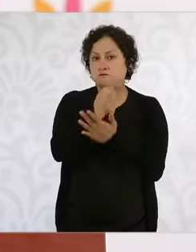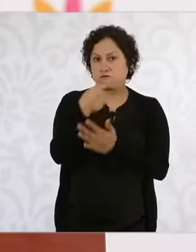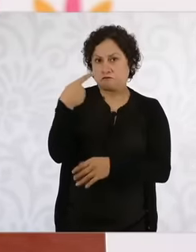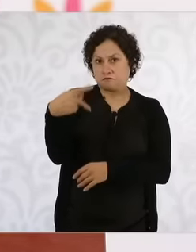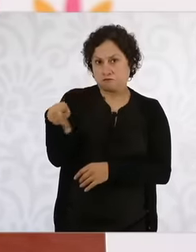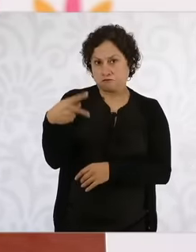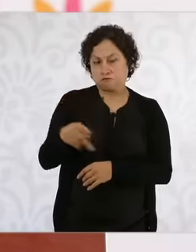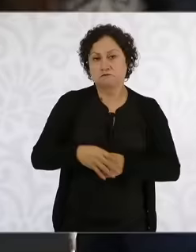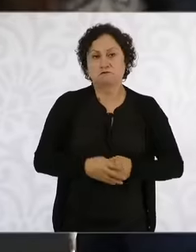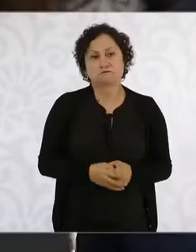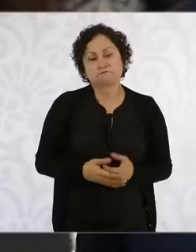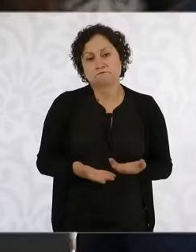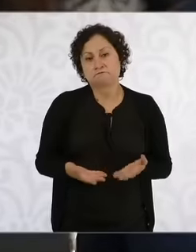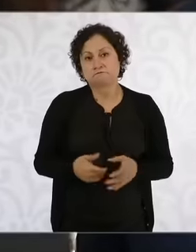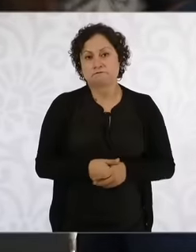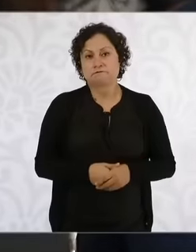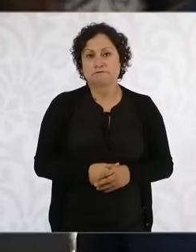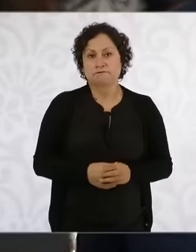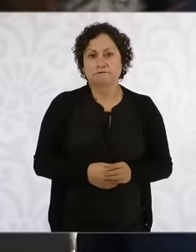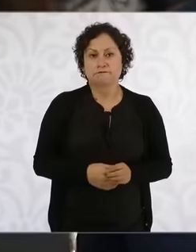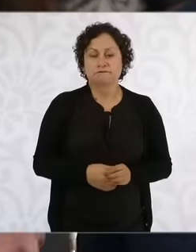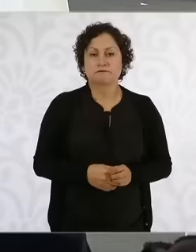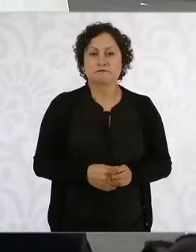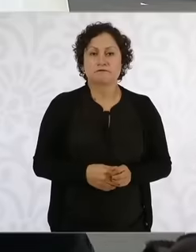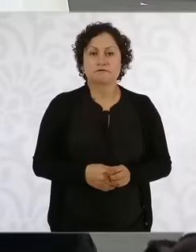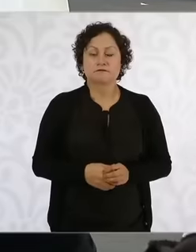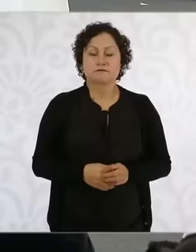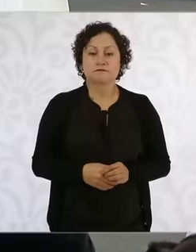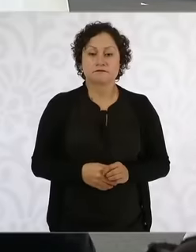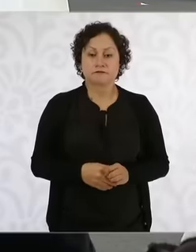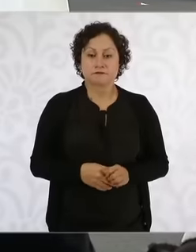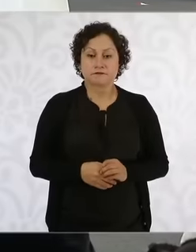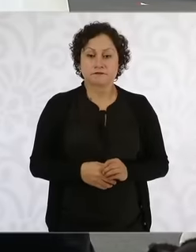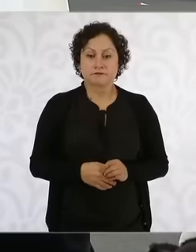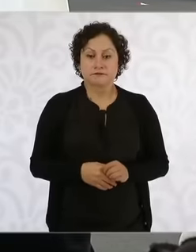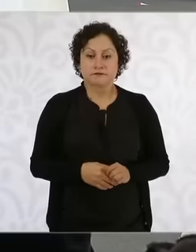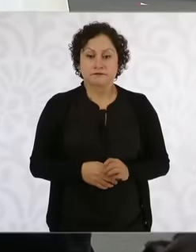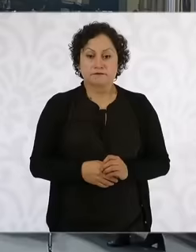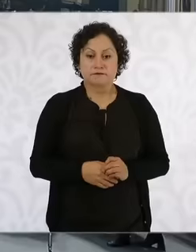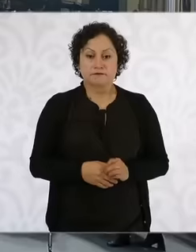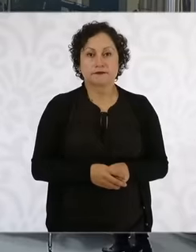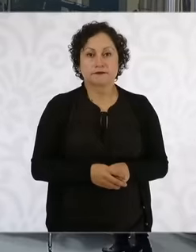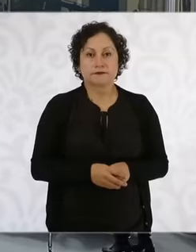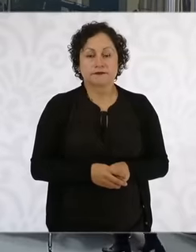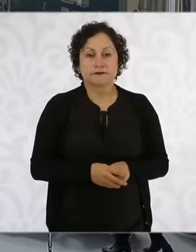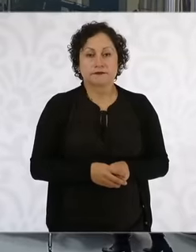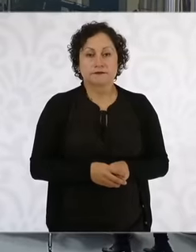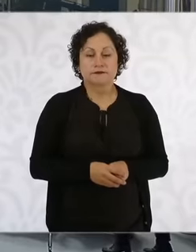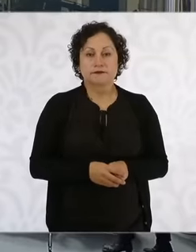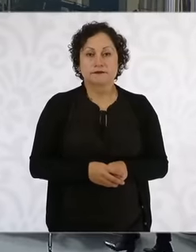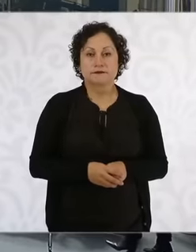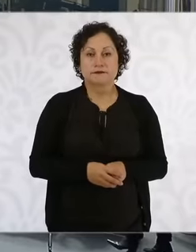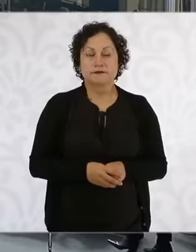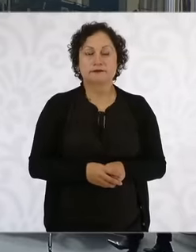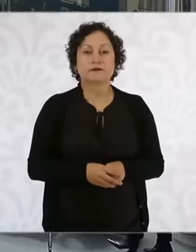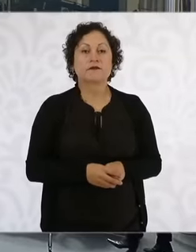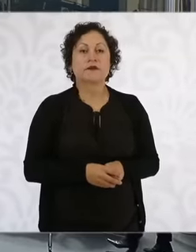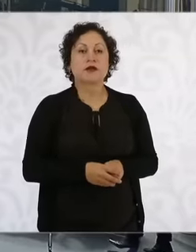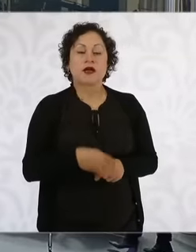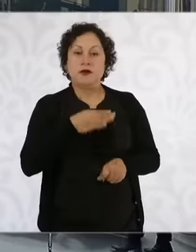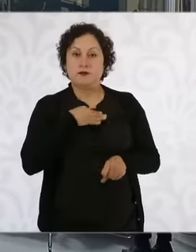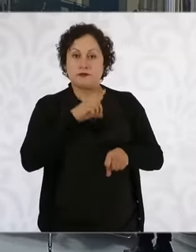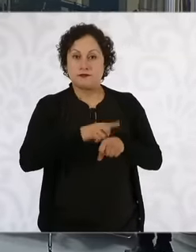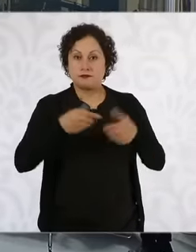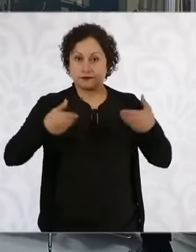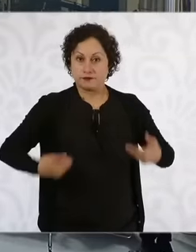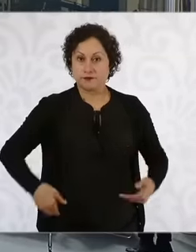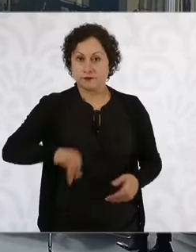senate Good morning, President Armando diary jefferson 24 hours well changing the subject a little because yesterday the discussion of the